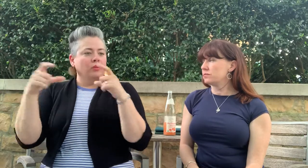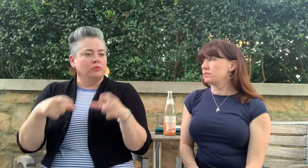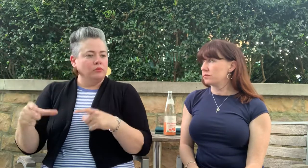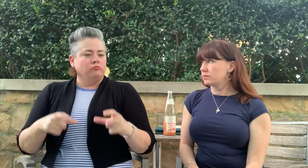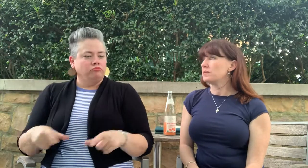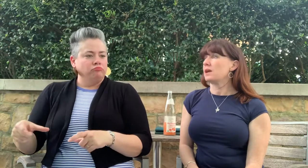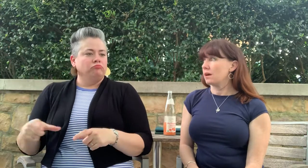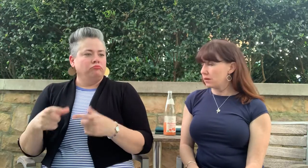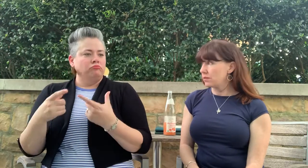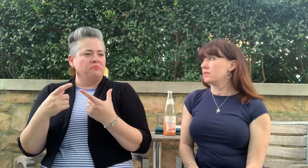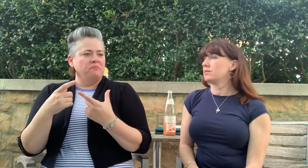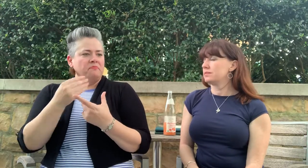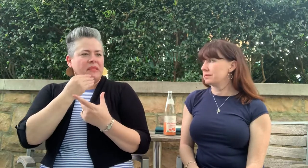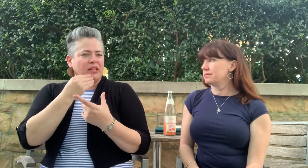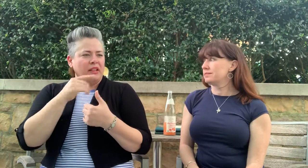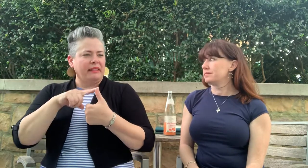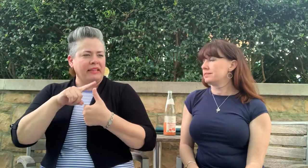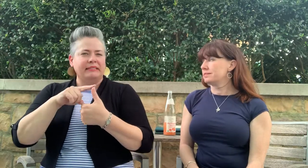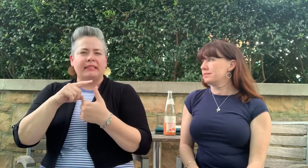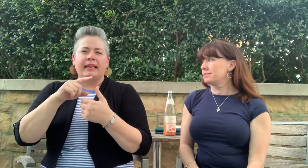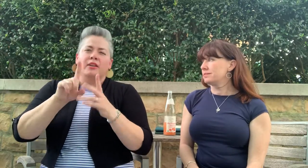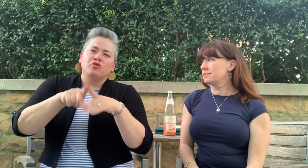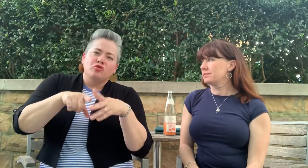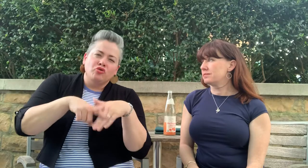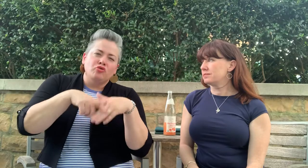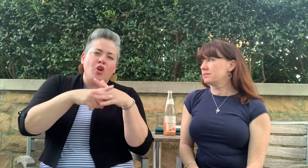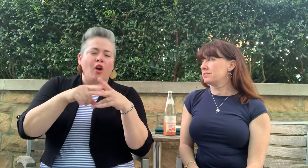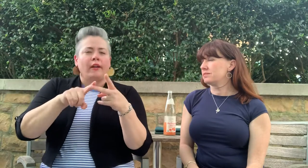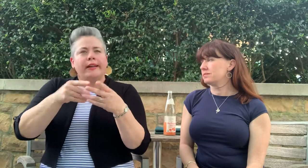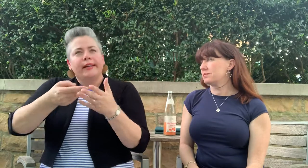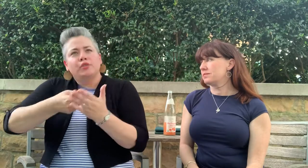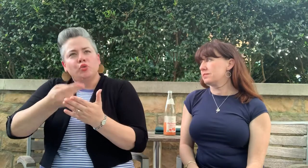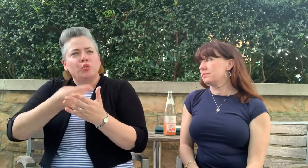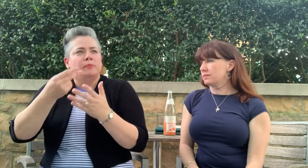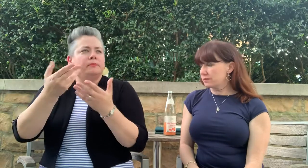They have starters, the main course, dessert.